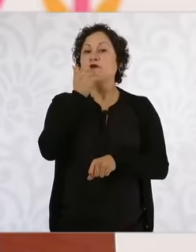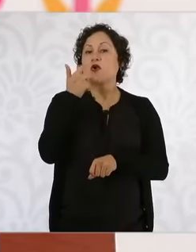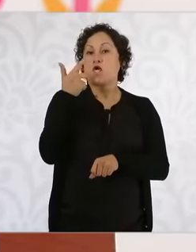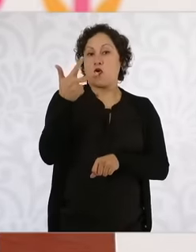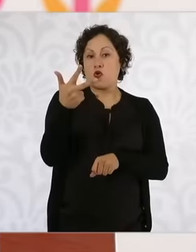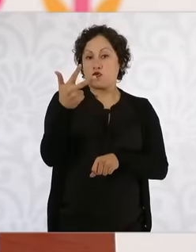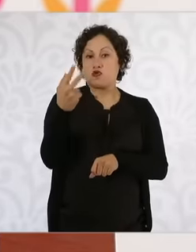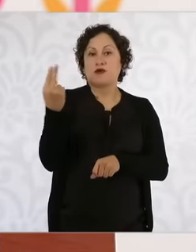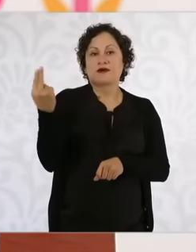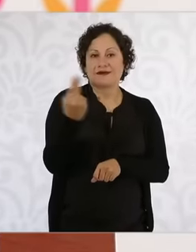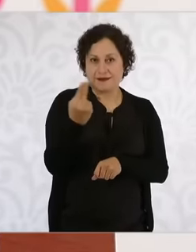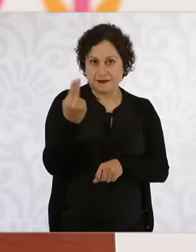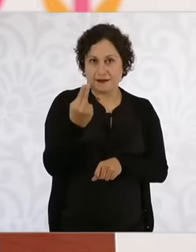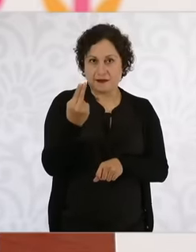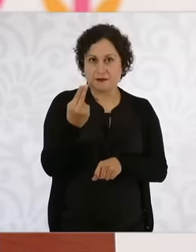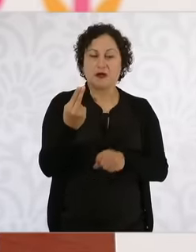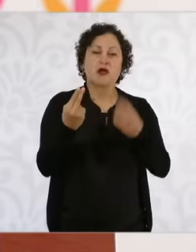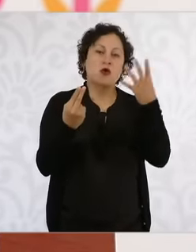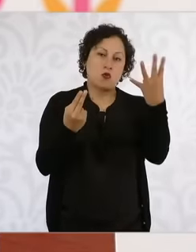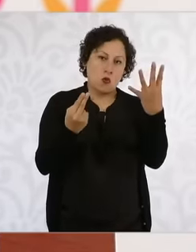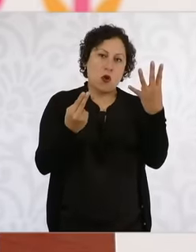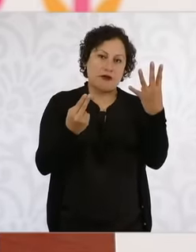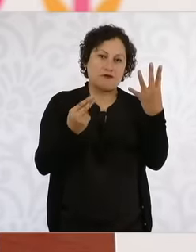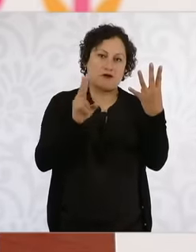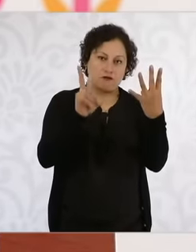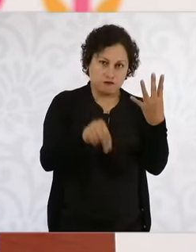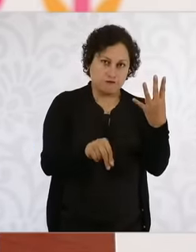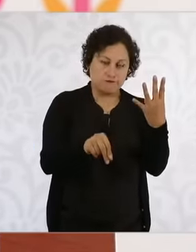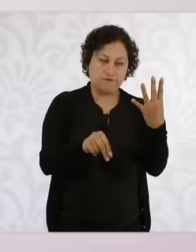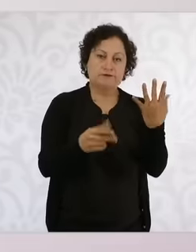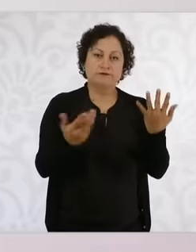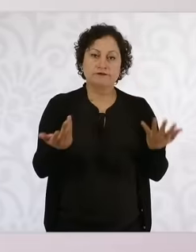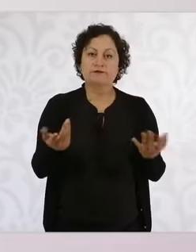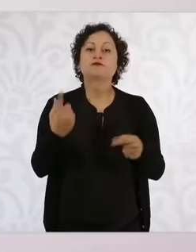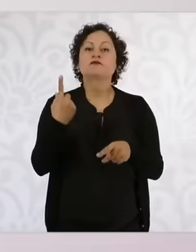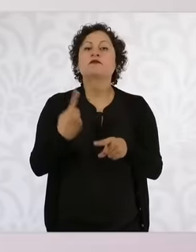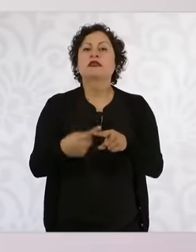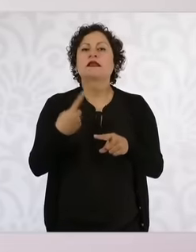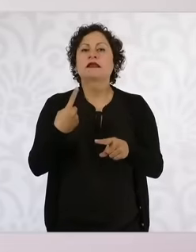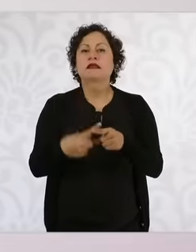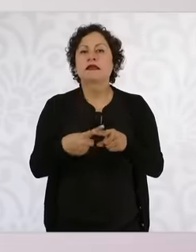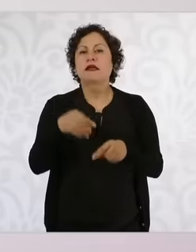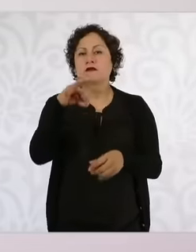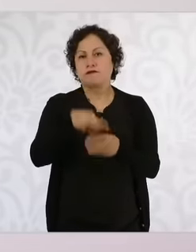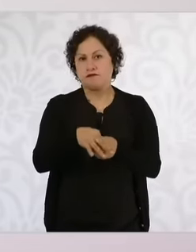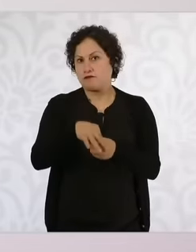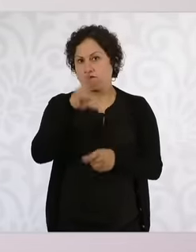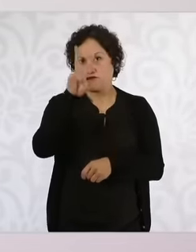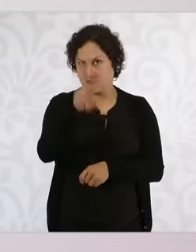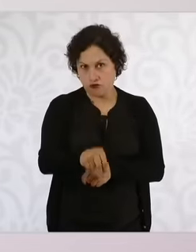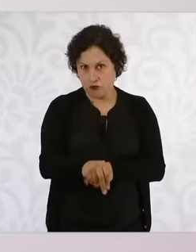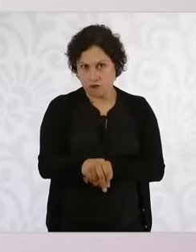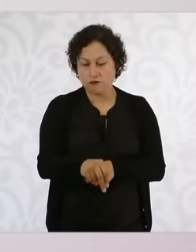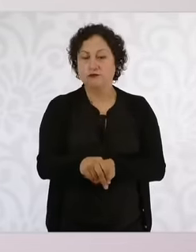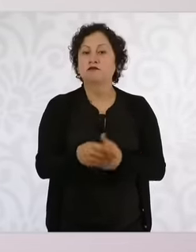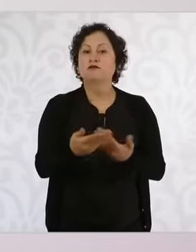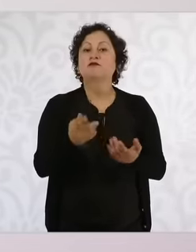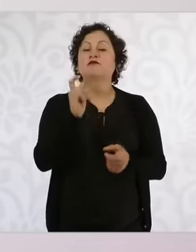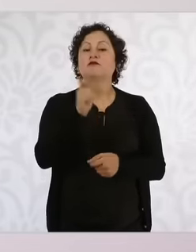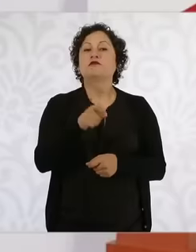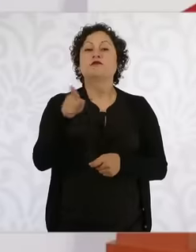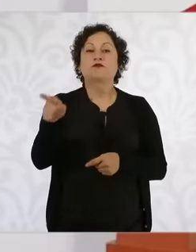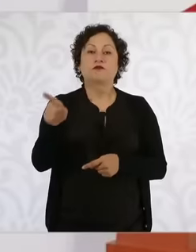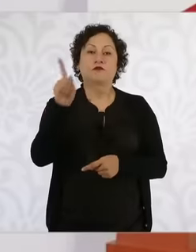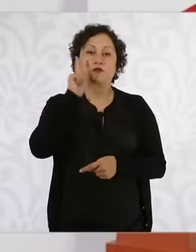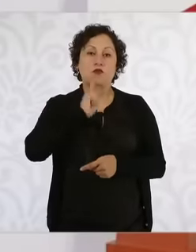against, so who voted against, it was the minister Yasmín Esquivel the